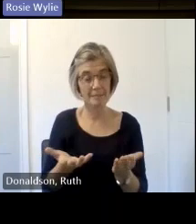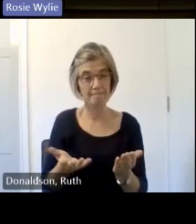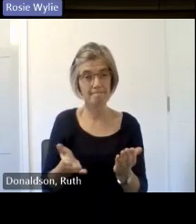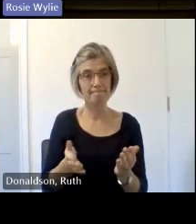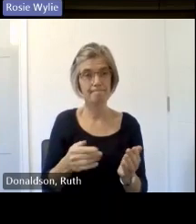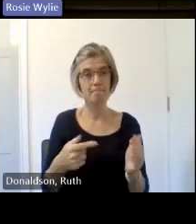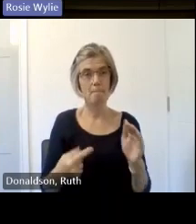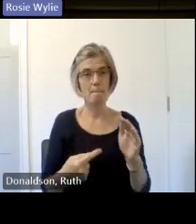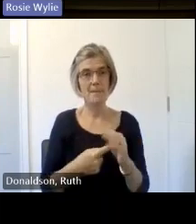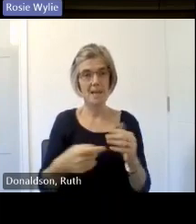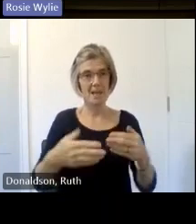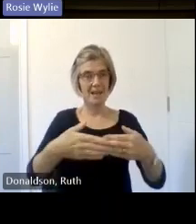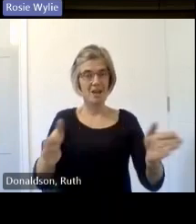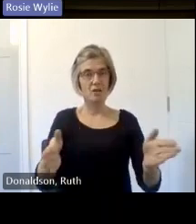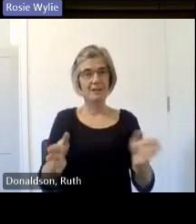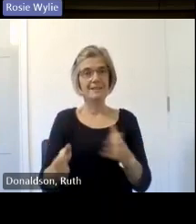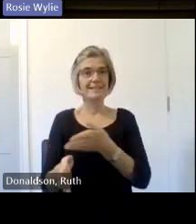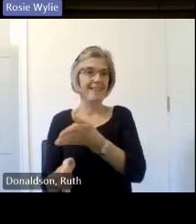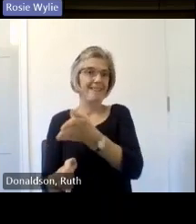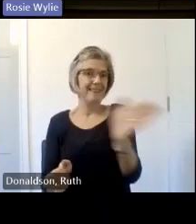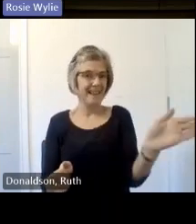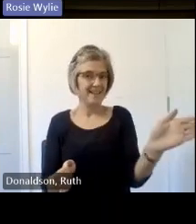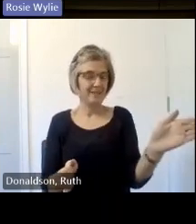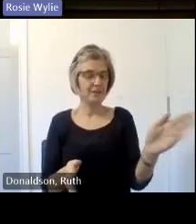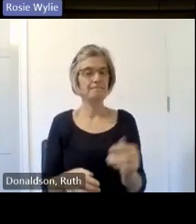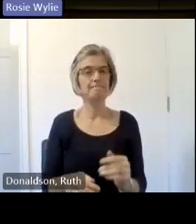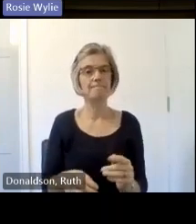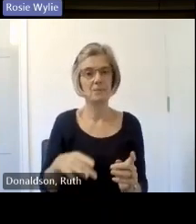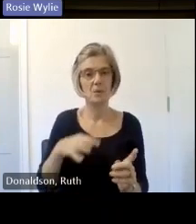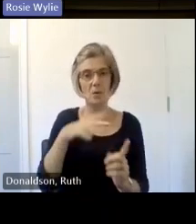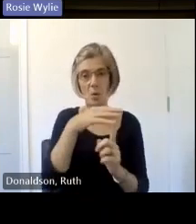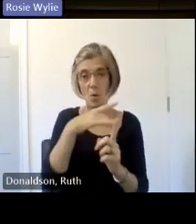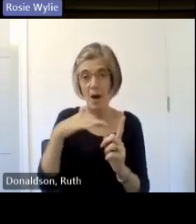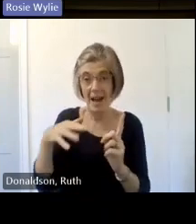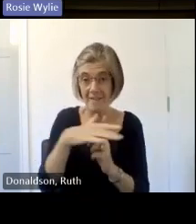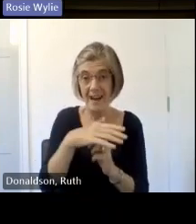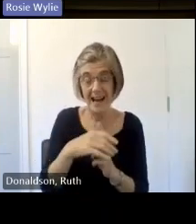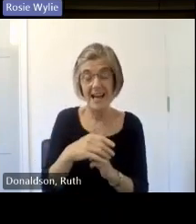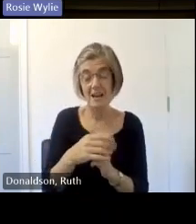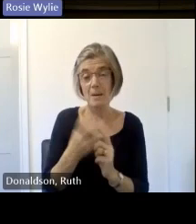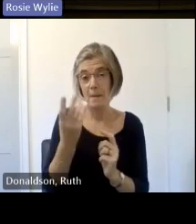hand side visitor Wi-Fi is available throughout the Engine Shed there's no password there's no